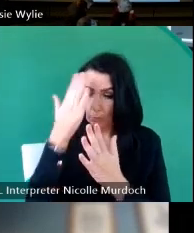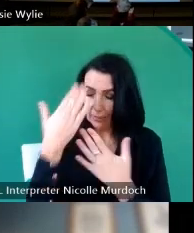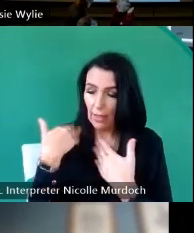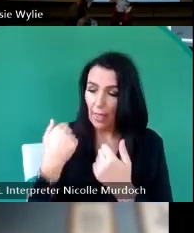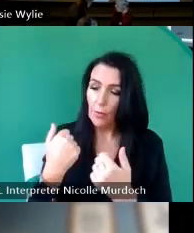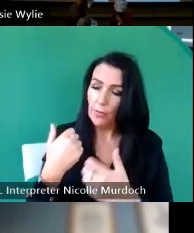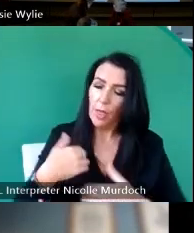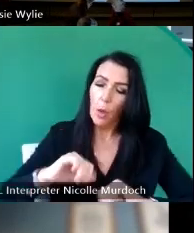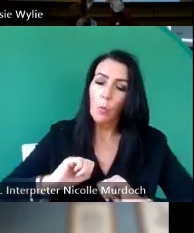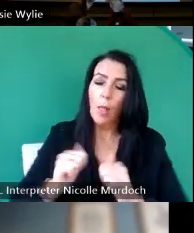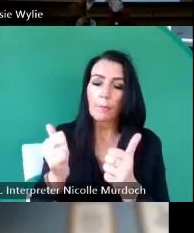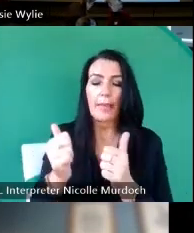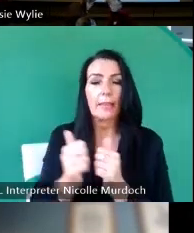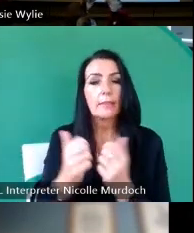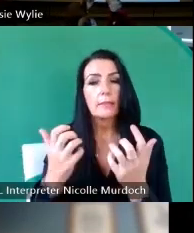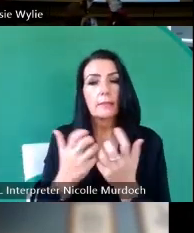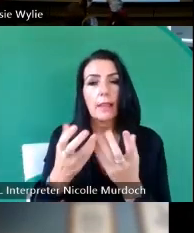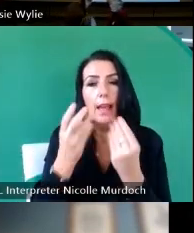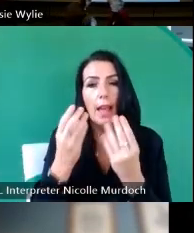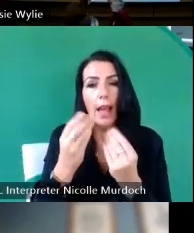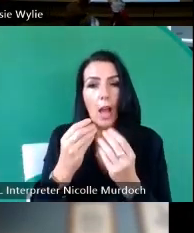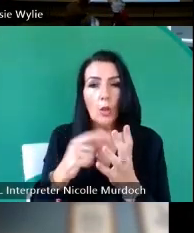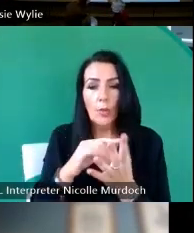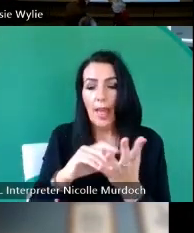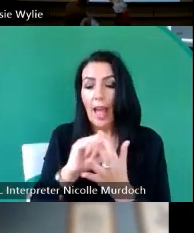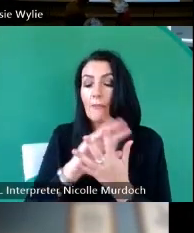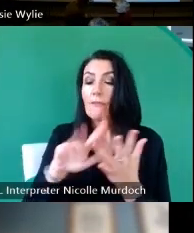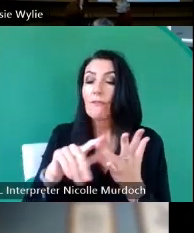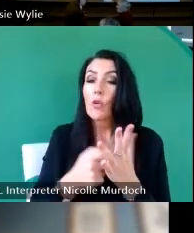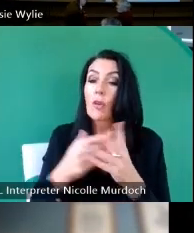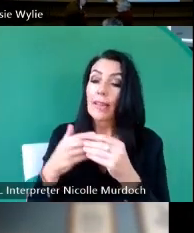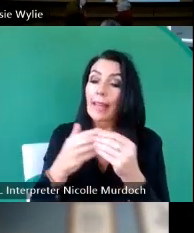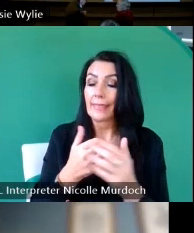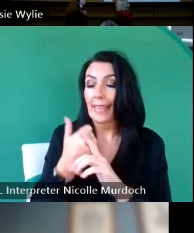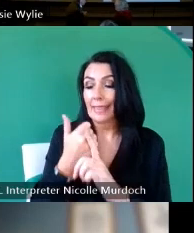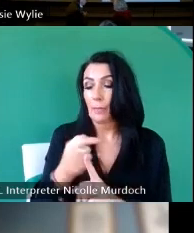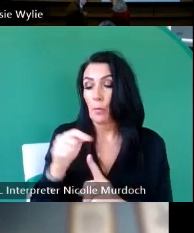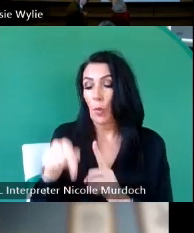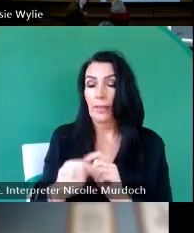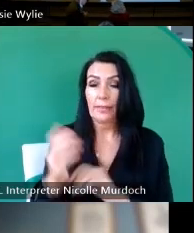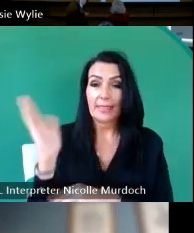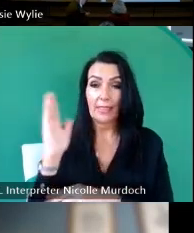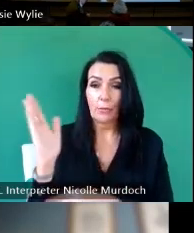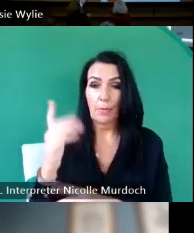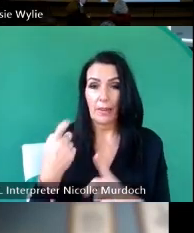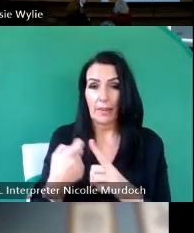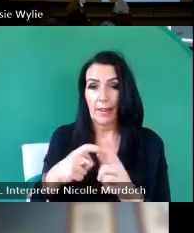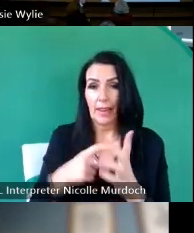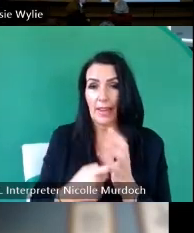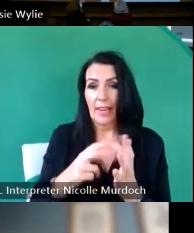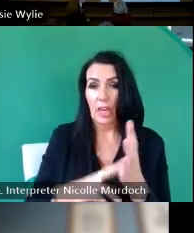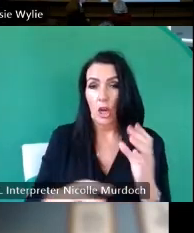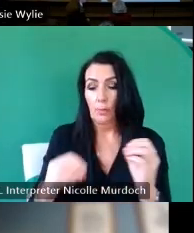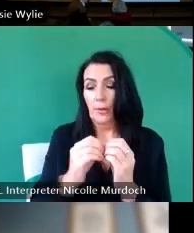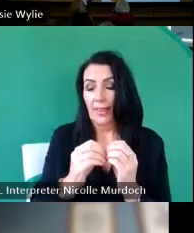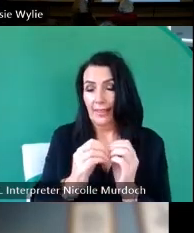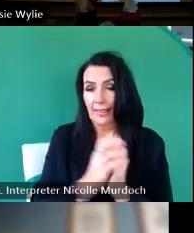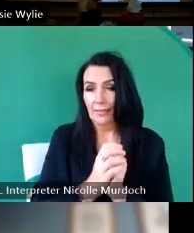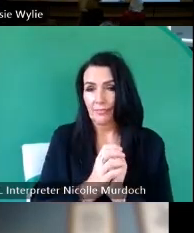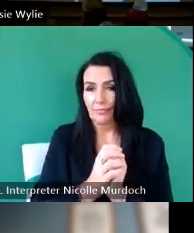learn how the Amora guidelines can support this delivered by Karen Bernell solent University and